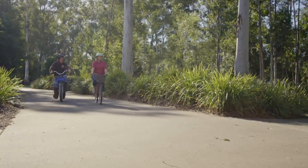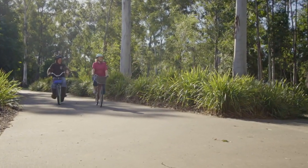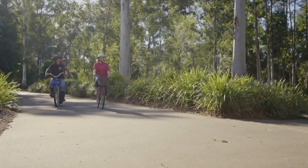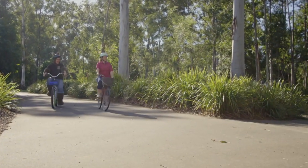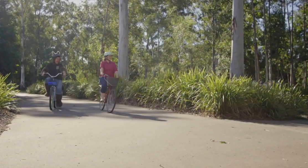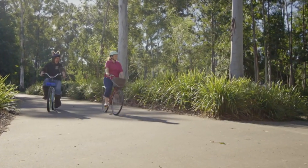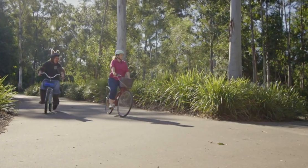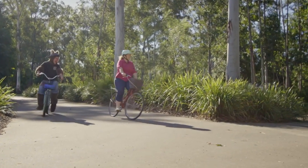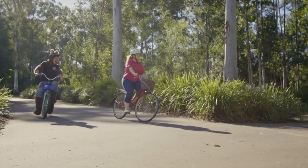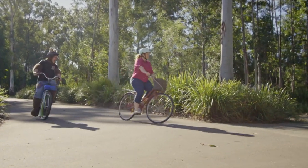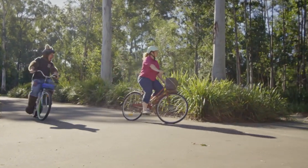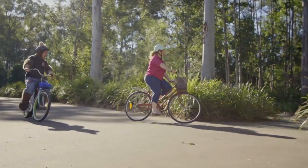Whee!